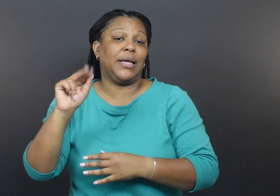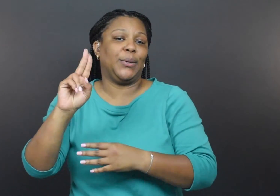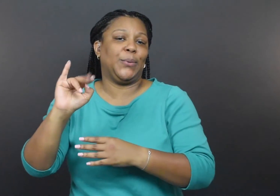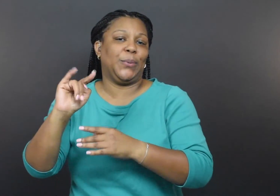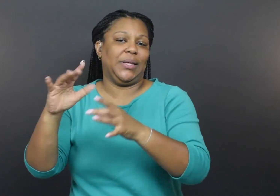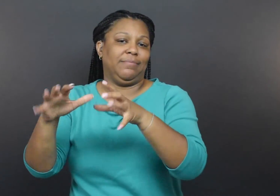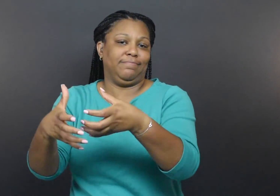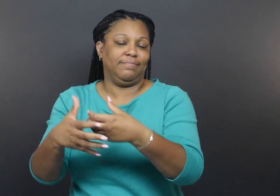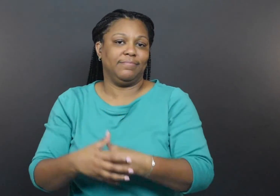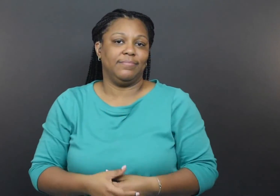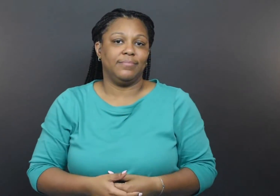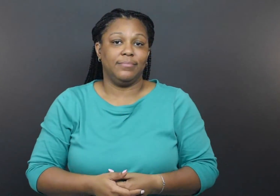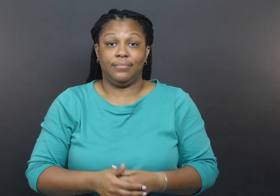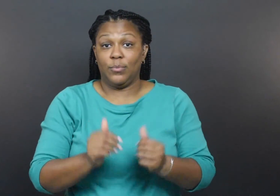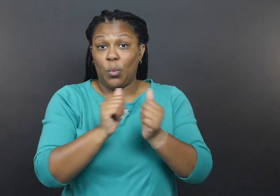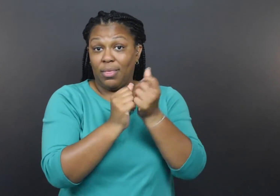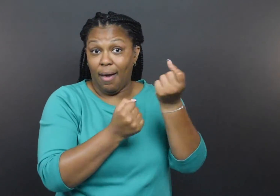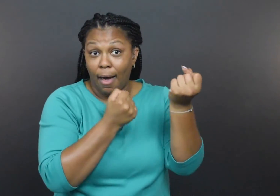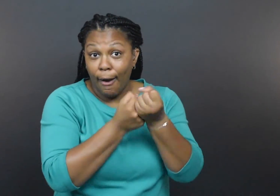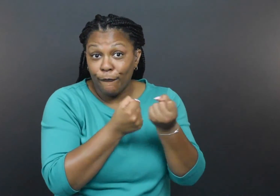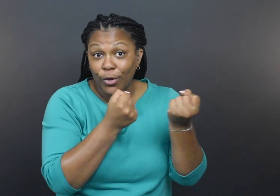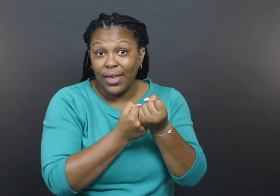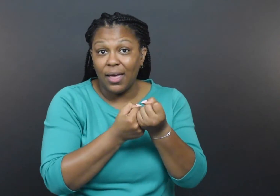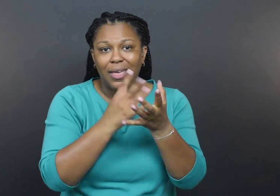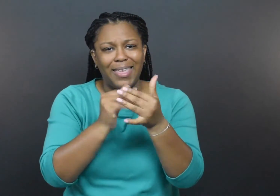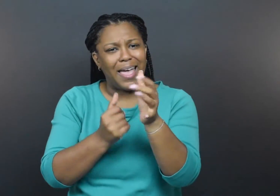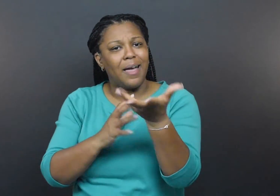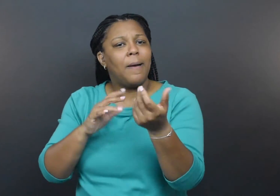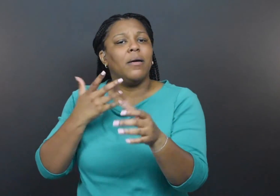With advocacy and backing from leadership, Garaghty said,